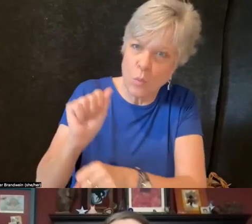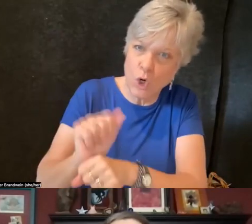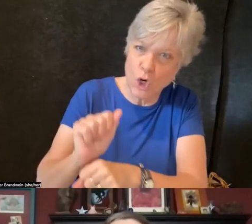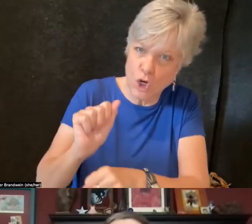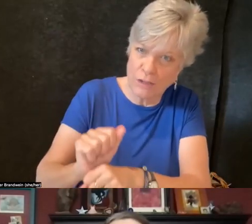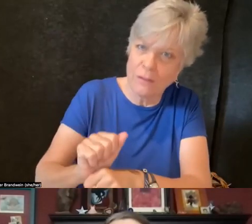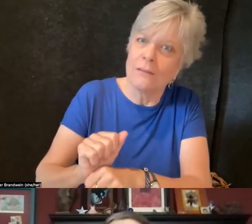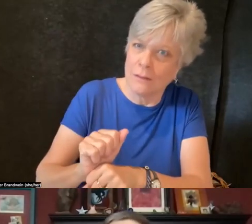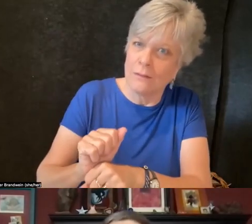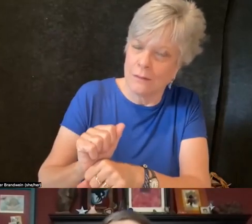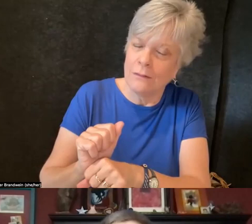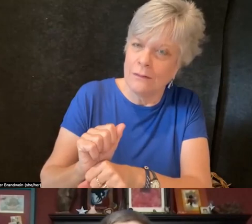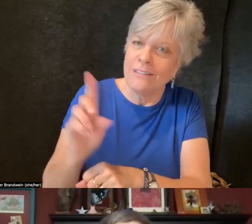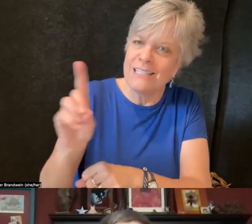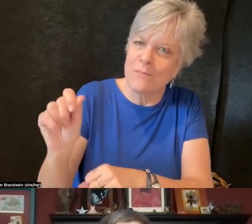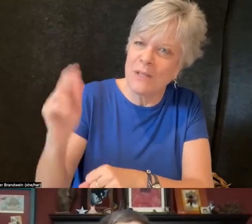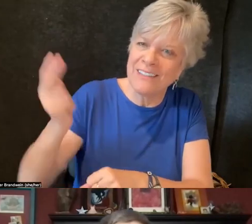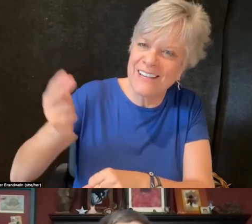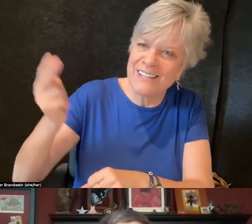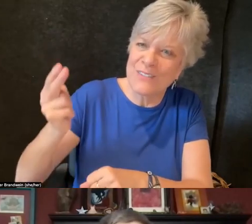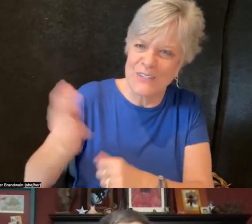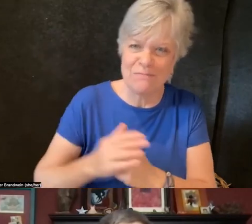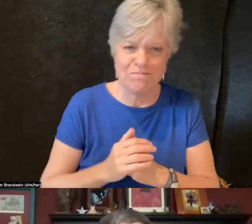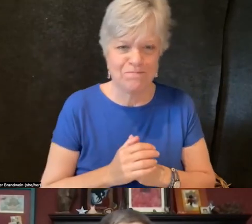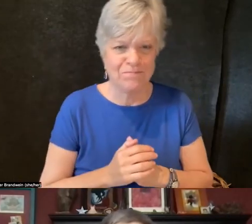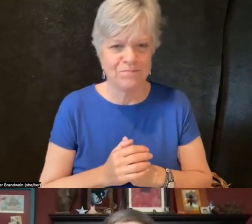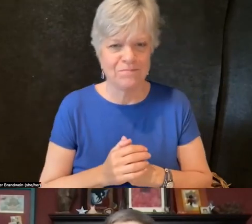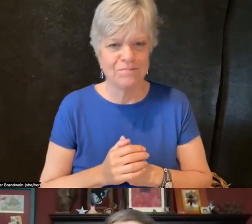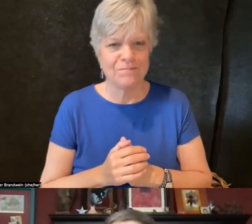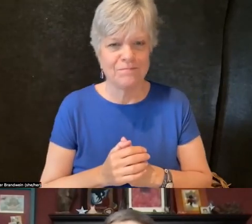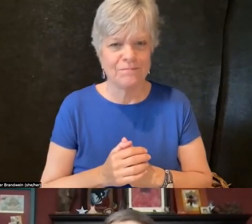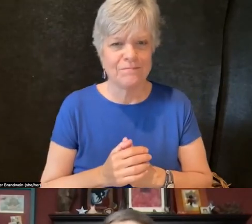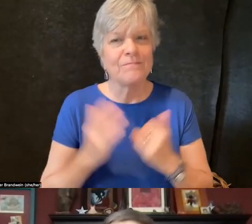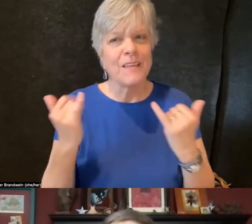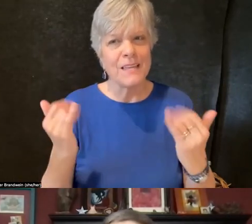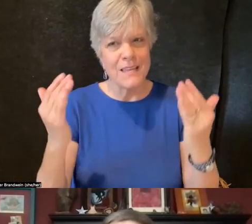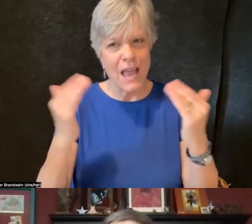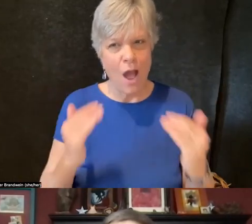So now I wanted to share a little bit about why disability.